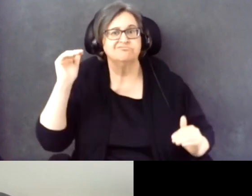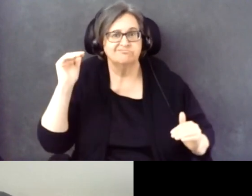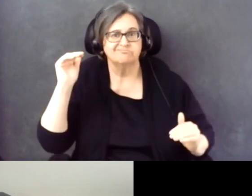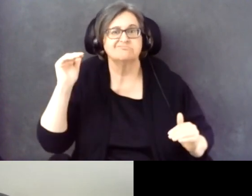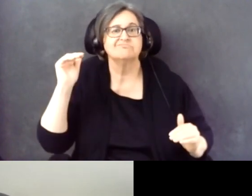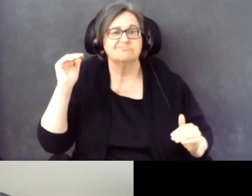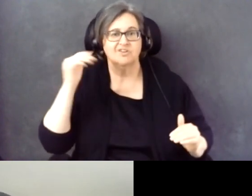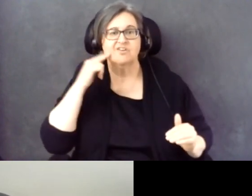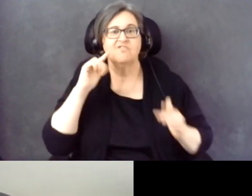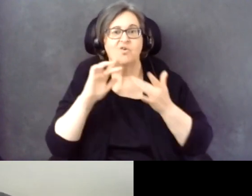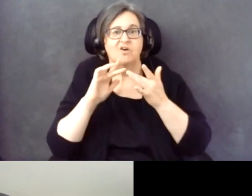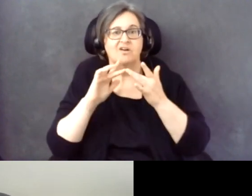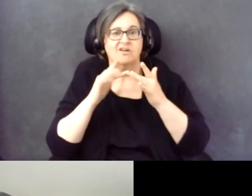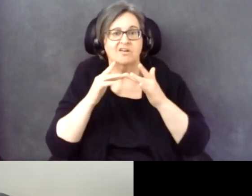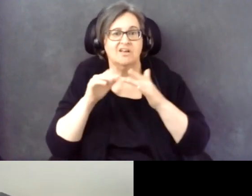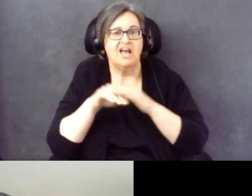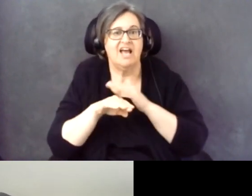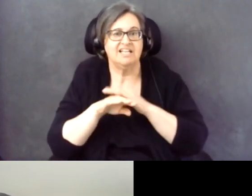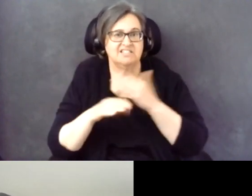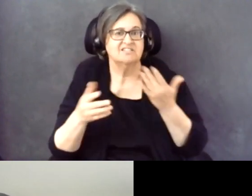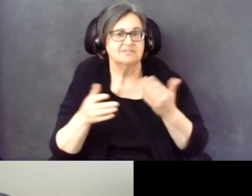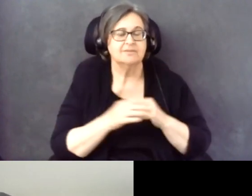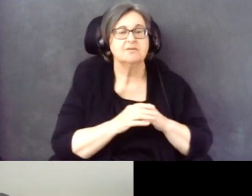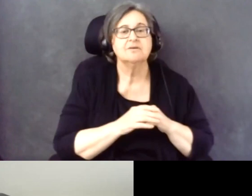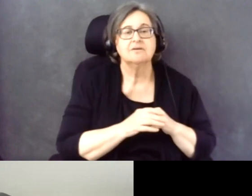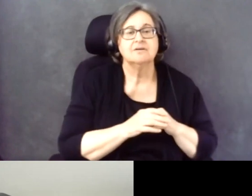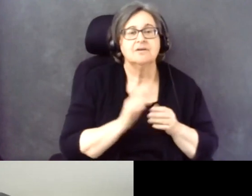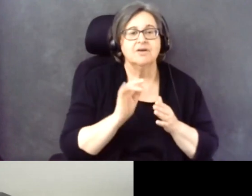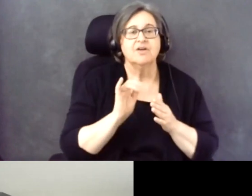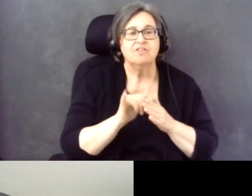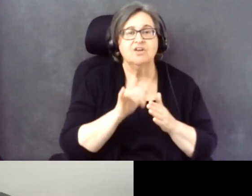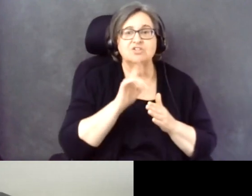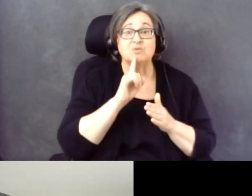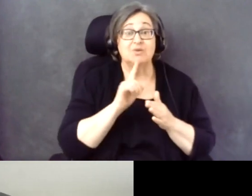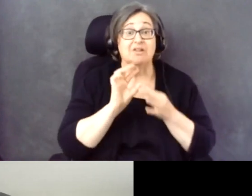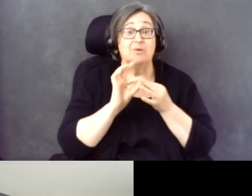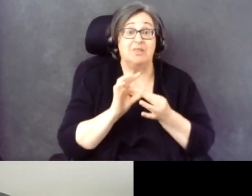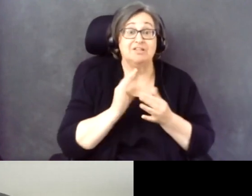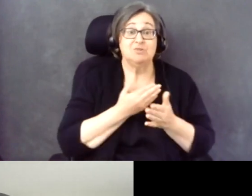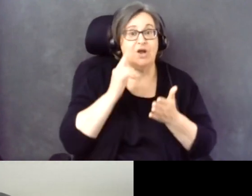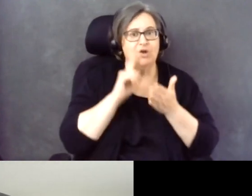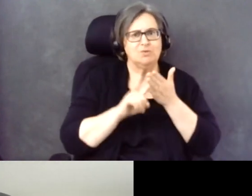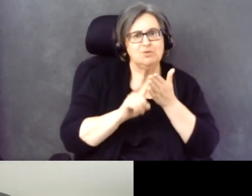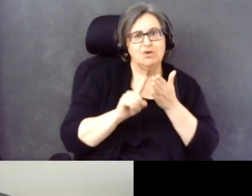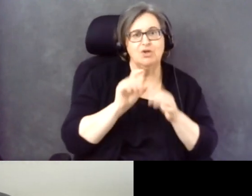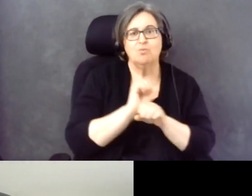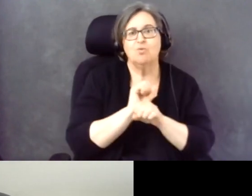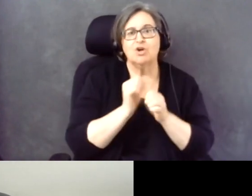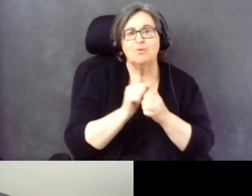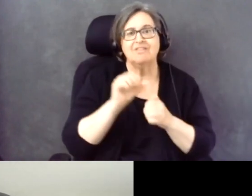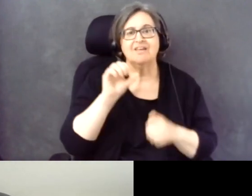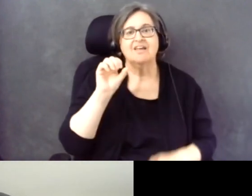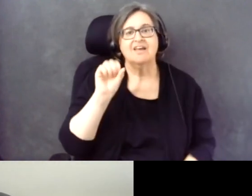And that raises questions both for our research working with SSRS trying to reach people to